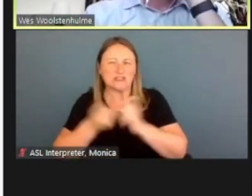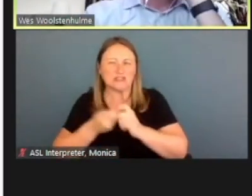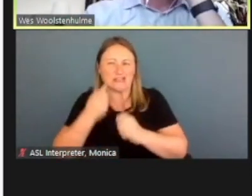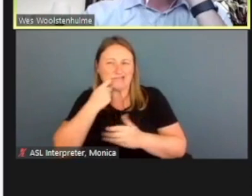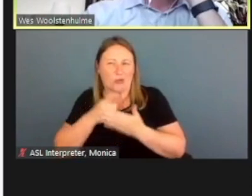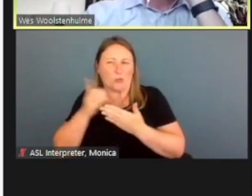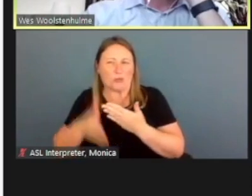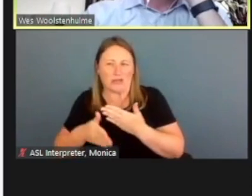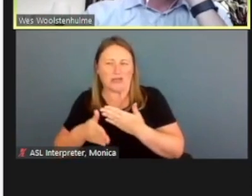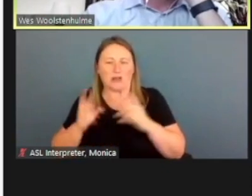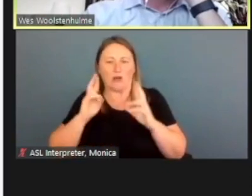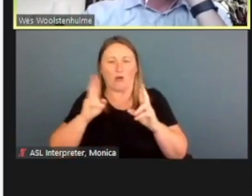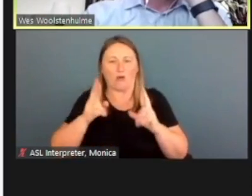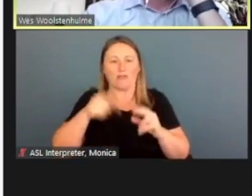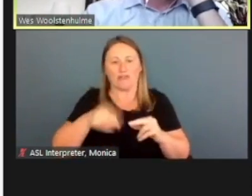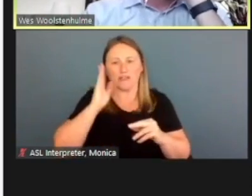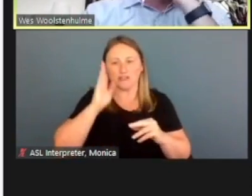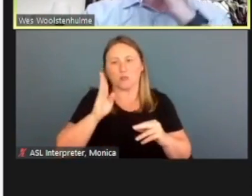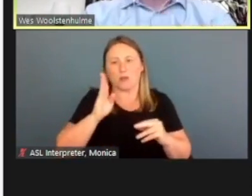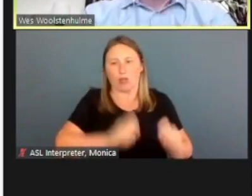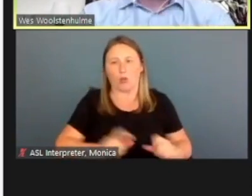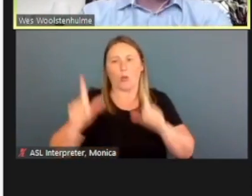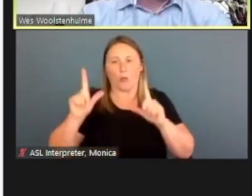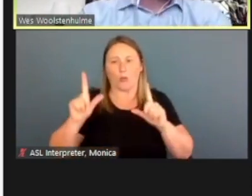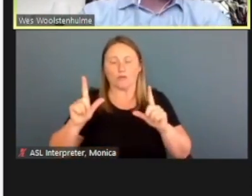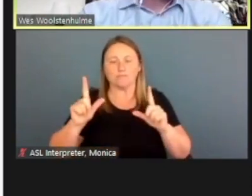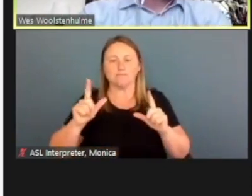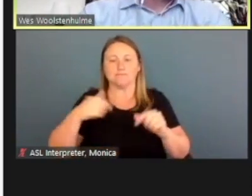Hopefully this loads right here. I did a video recording of it